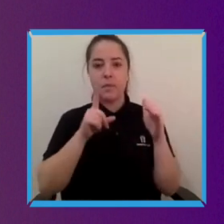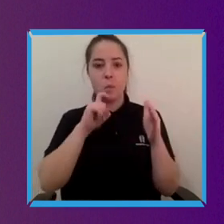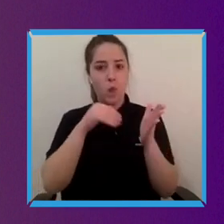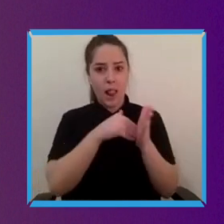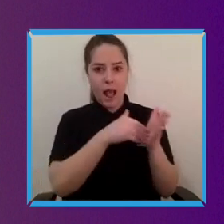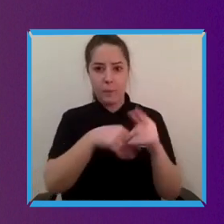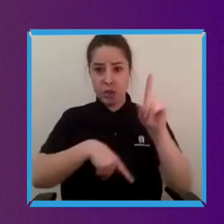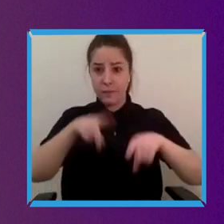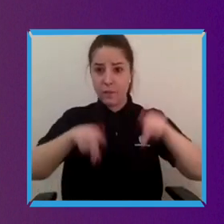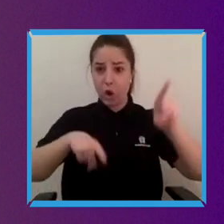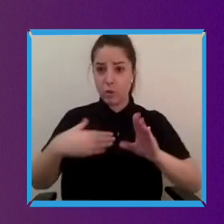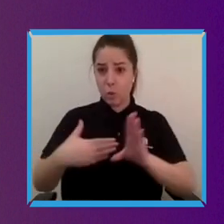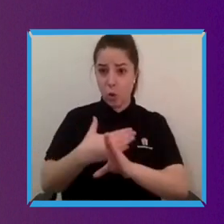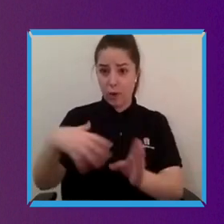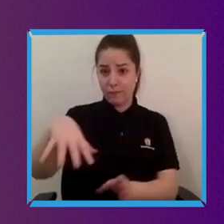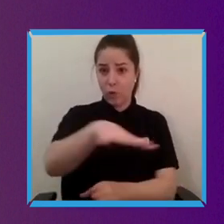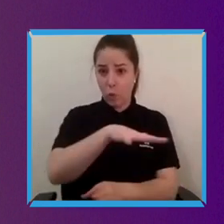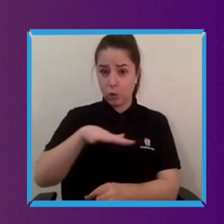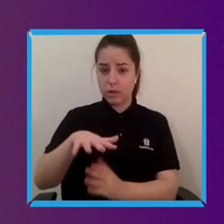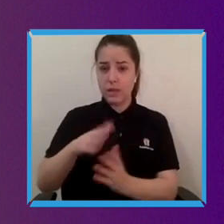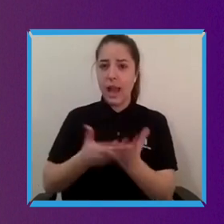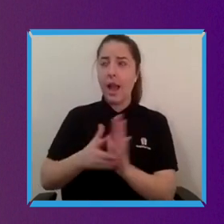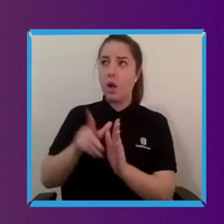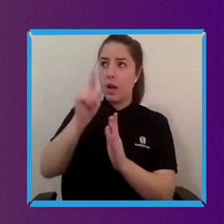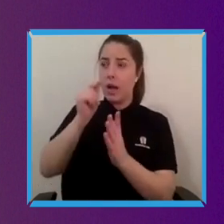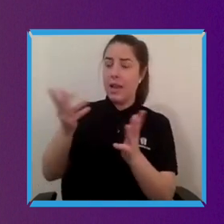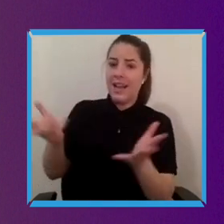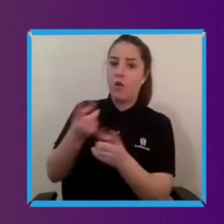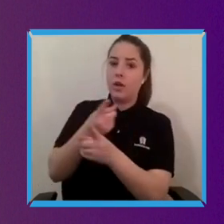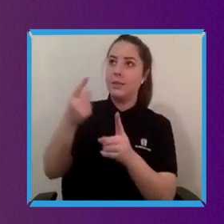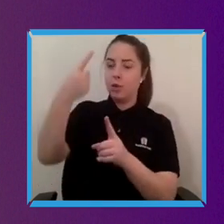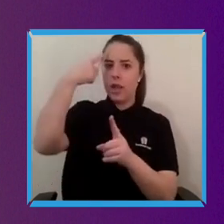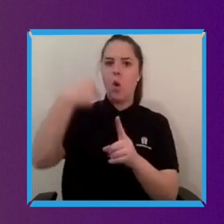encourage them to kind of think that that investment is worthwhile.